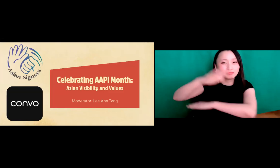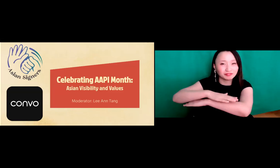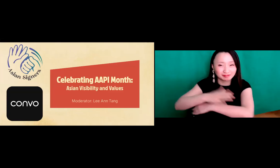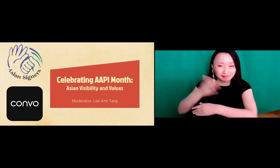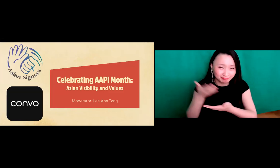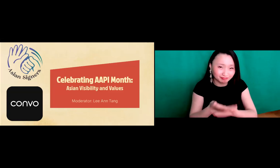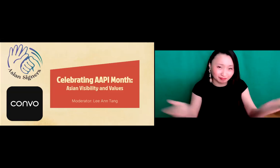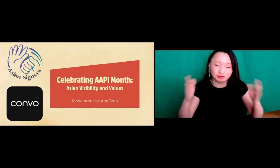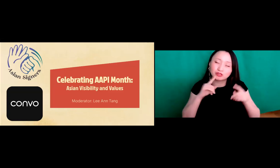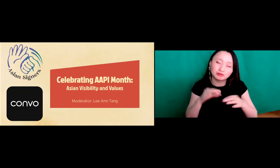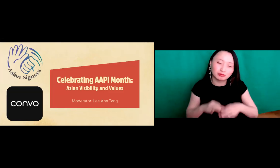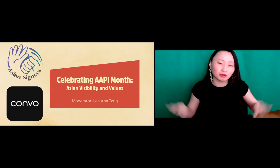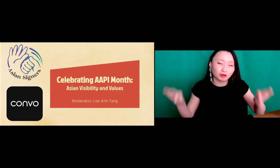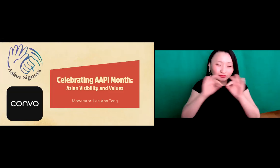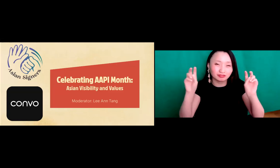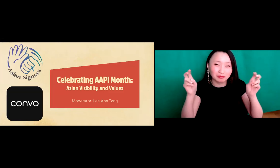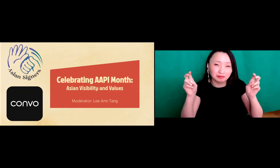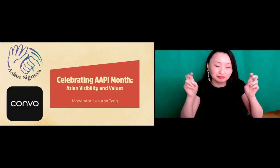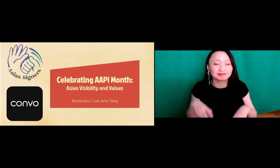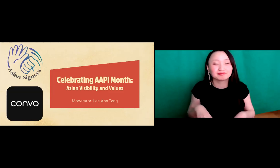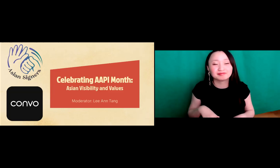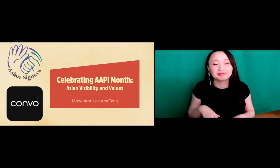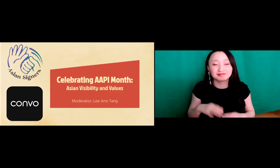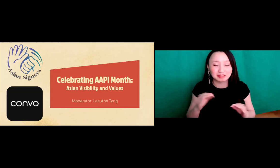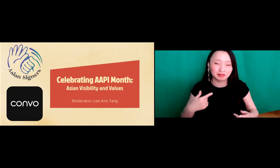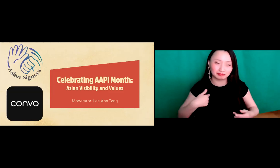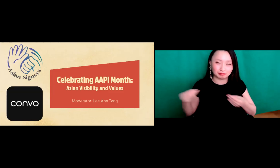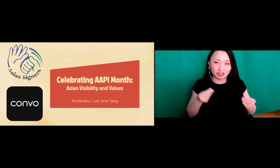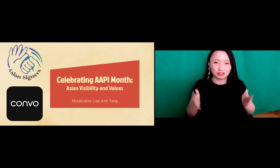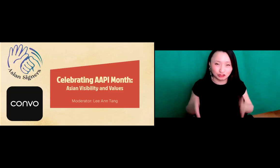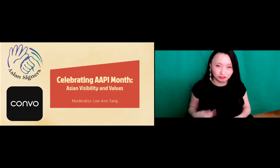here and we also thank you for giving us this platform to be able to talk about this very